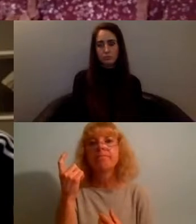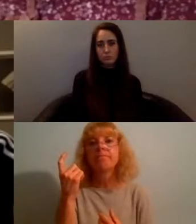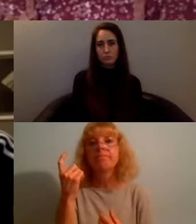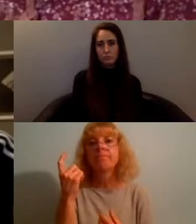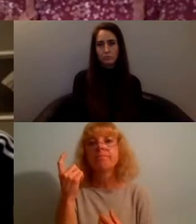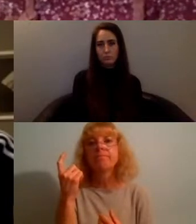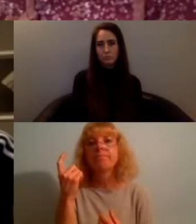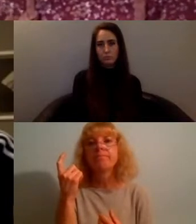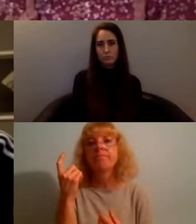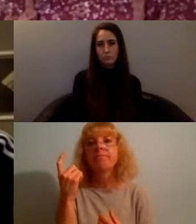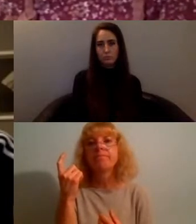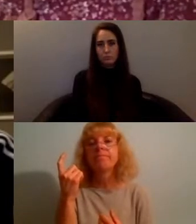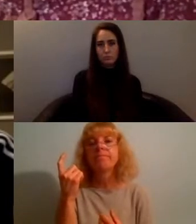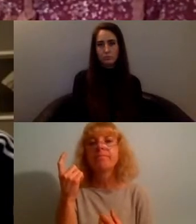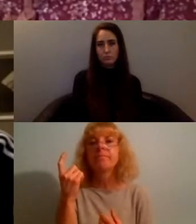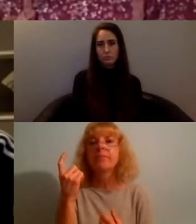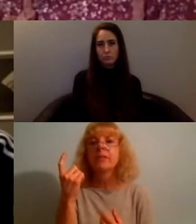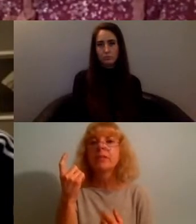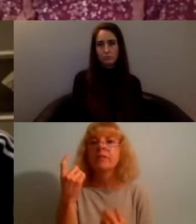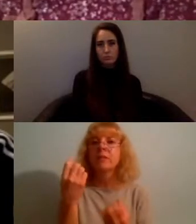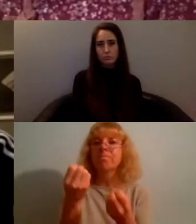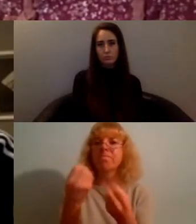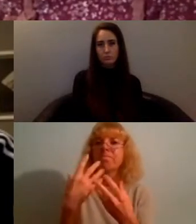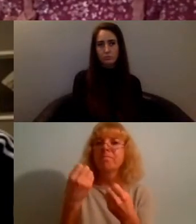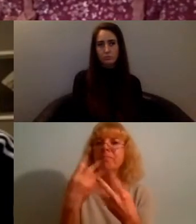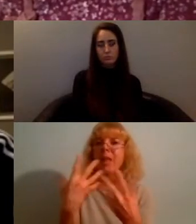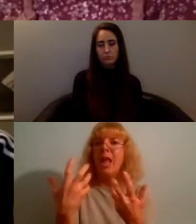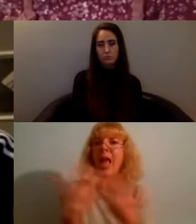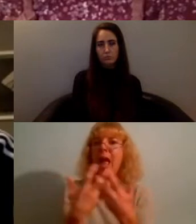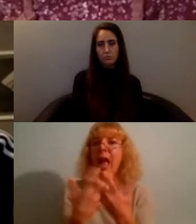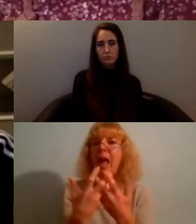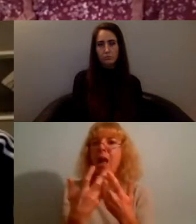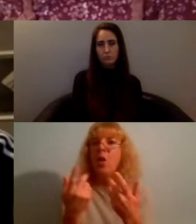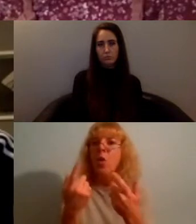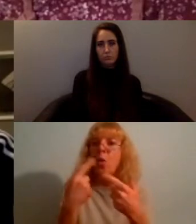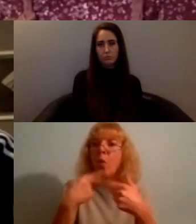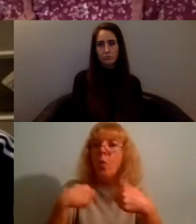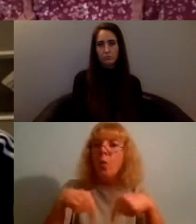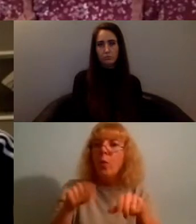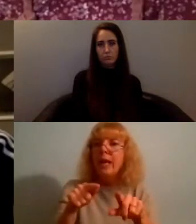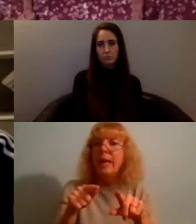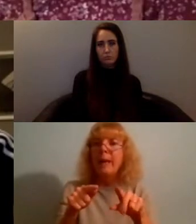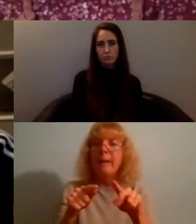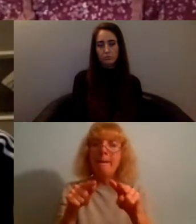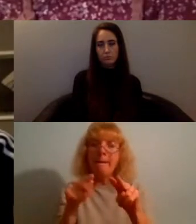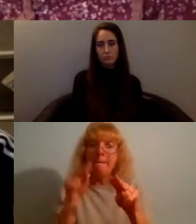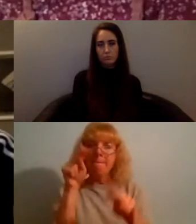well really how might we measure or understand the impact of this kind of work?